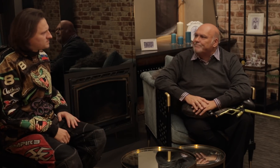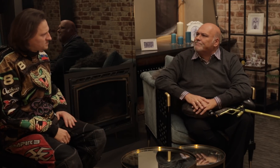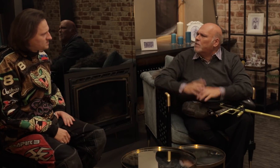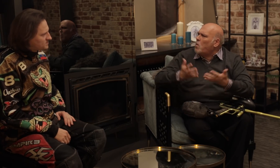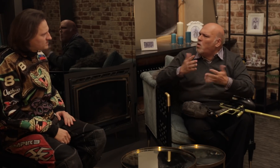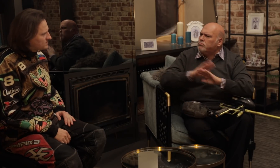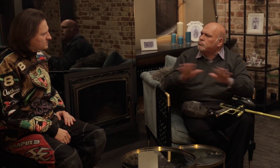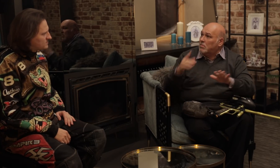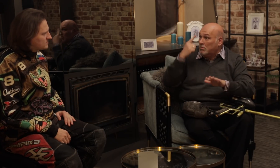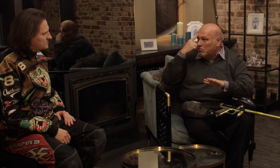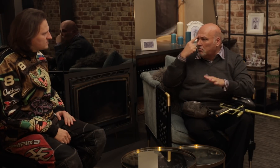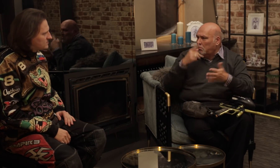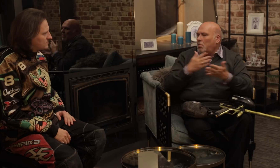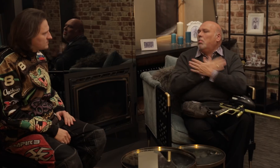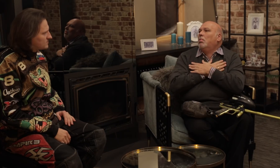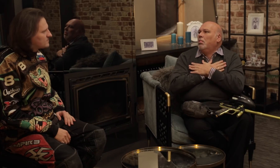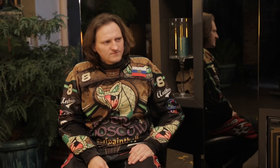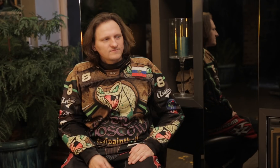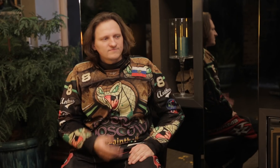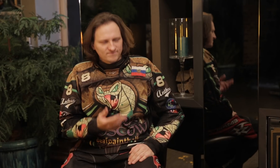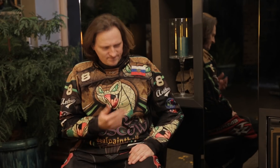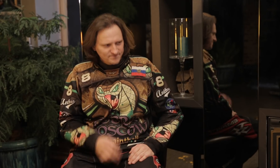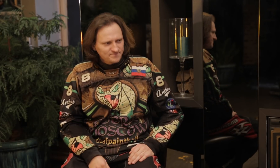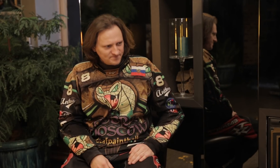Why is that? Is it because people might think they've killed someone? Yes, that’s correct.